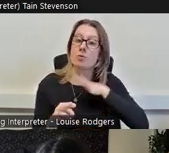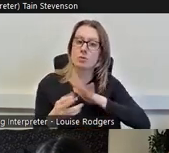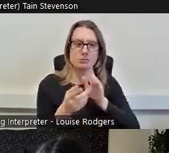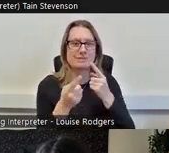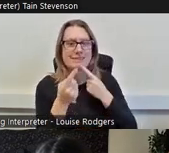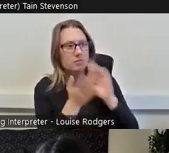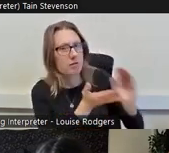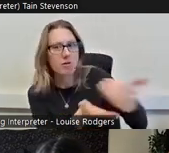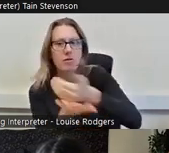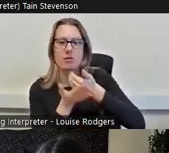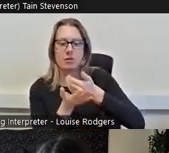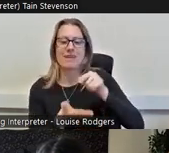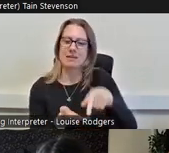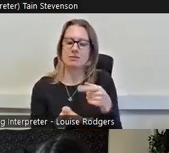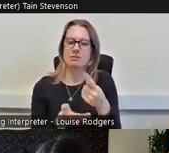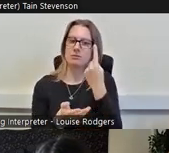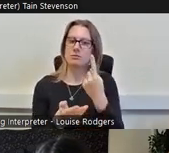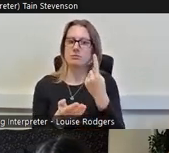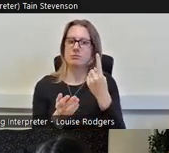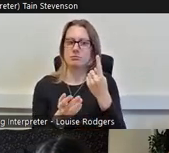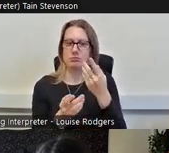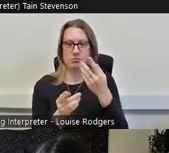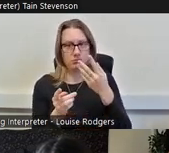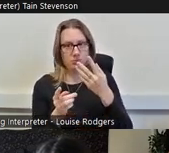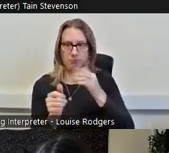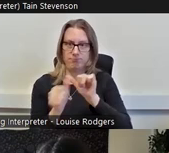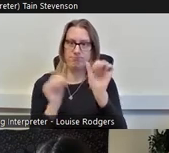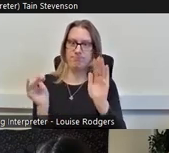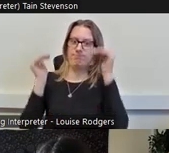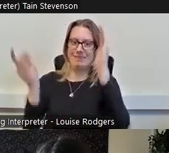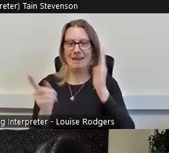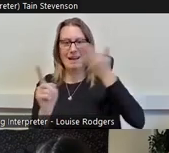this is the single most accurate question that you can ask if you're just asking one question.